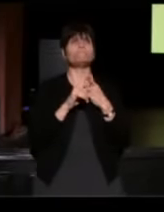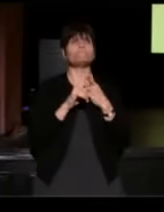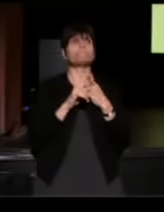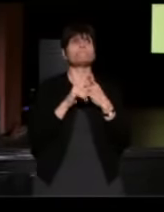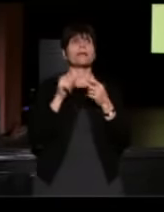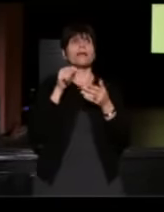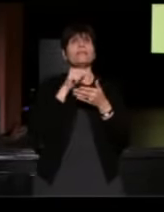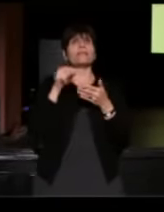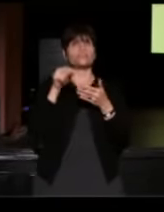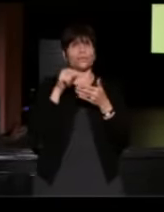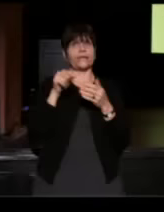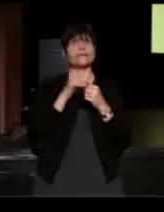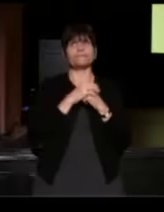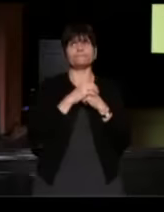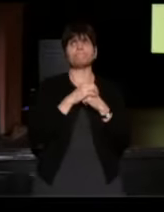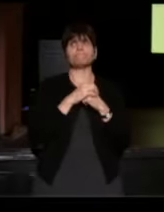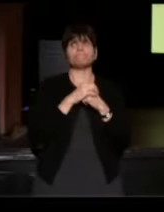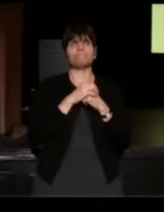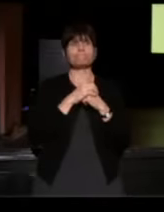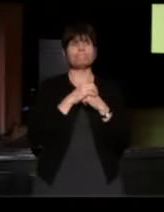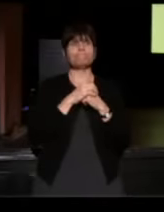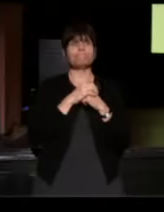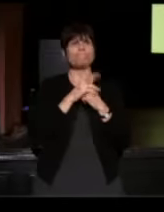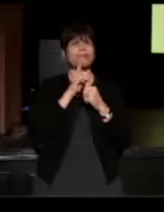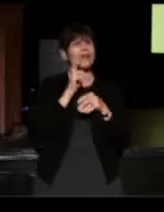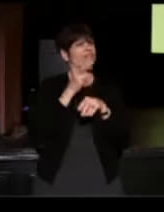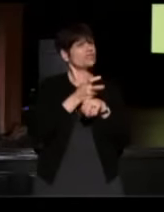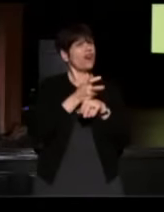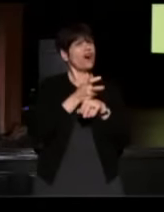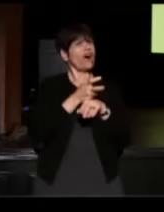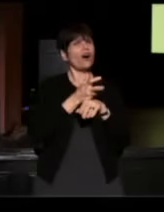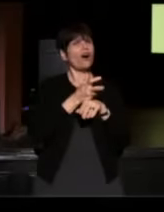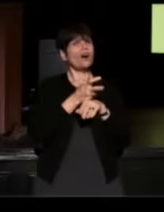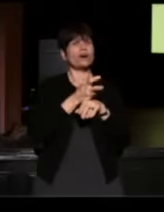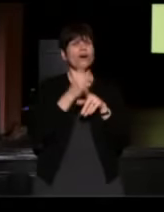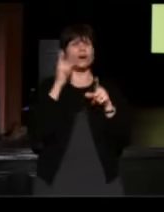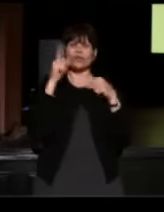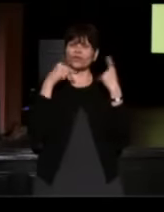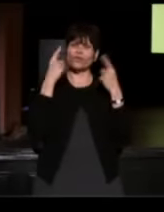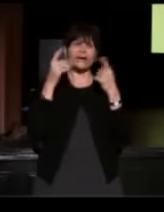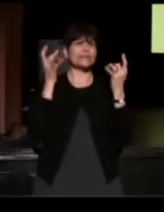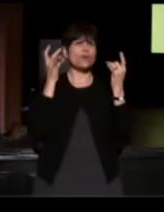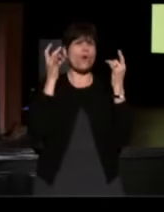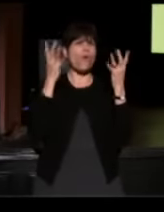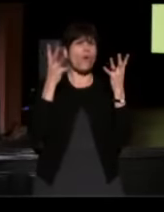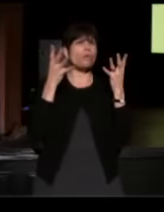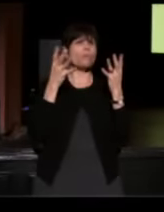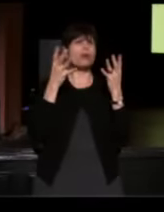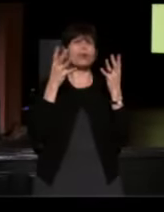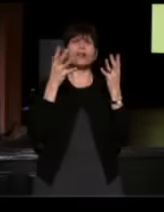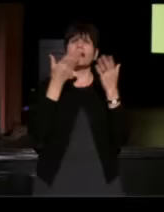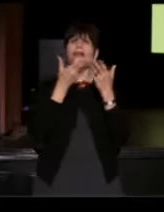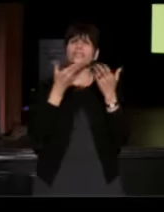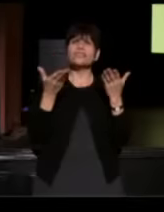It's hard to-- with all the crazy, horrible shit that happens week in and week out,